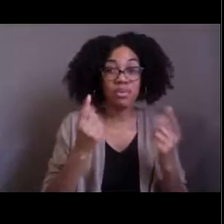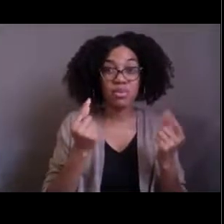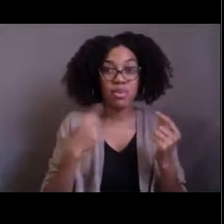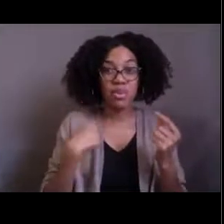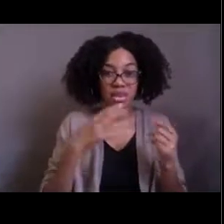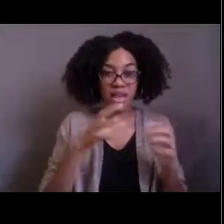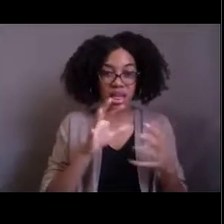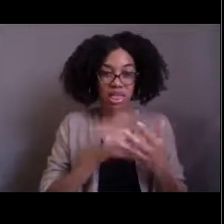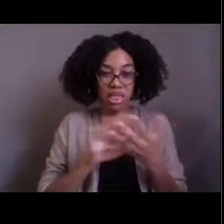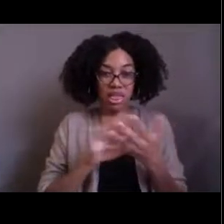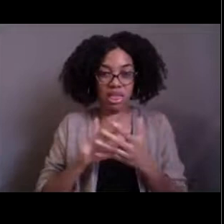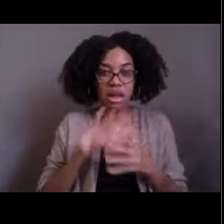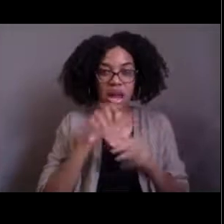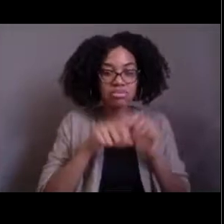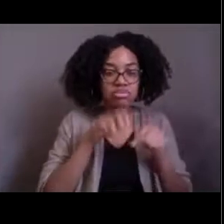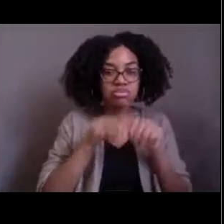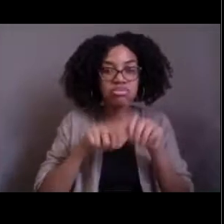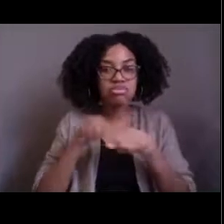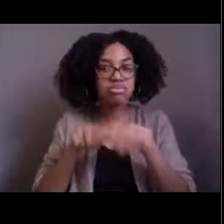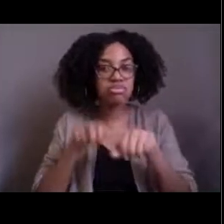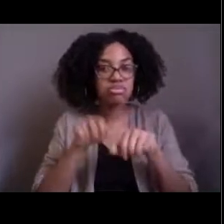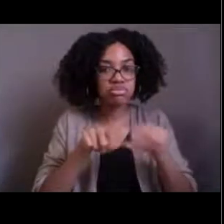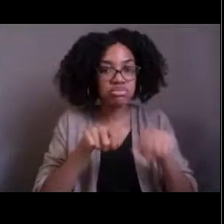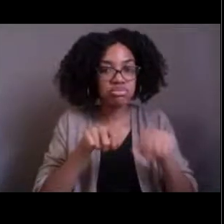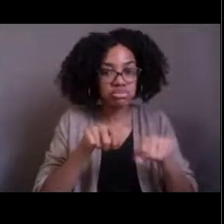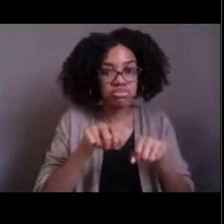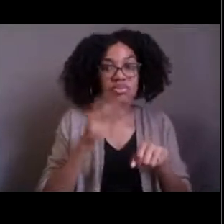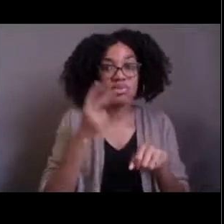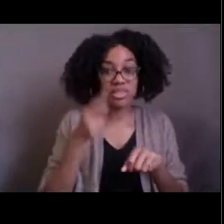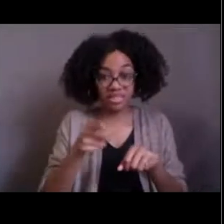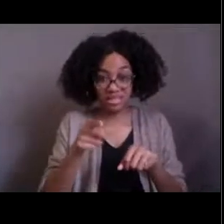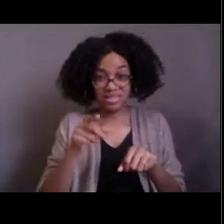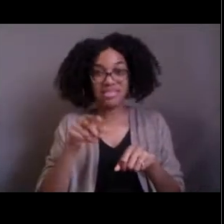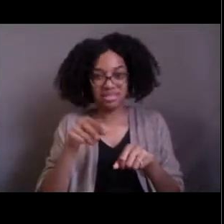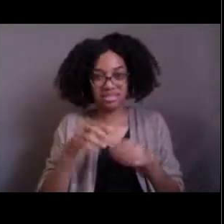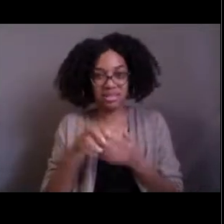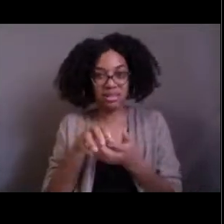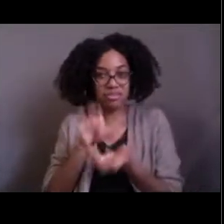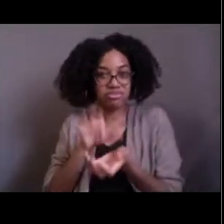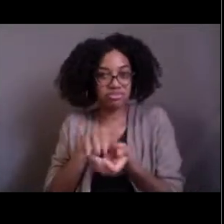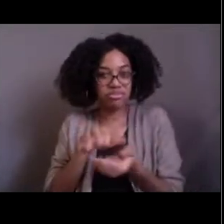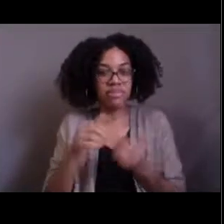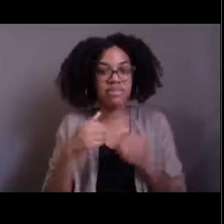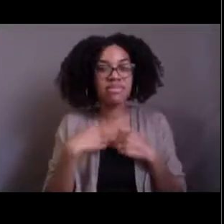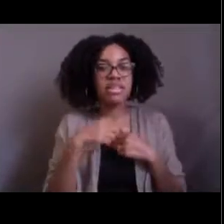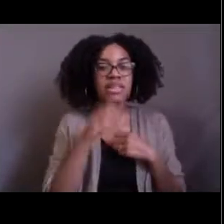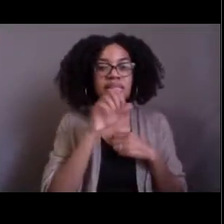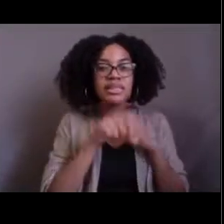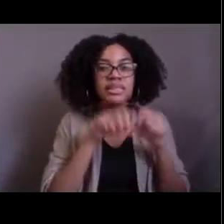So there's a mussel there. They're very similar organisms to what we have elsewhere